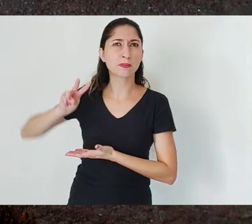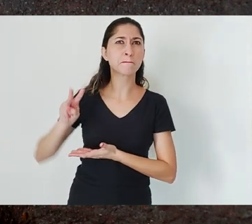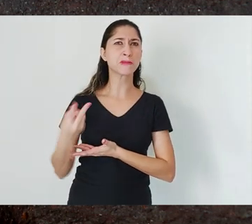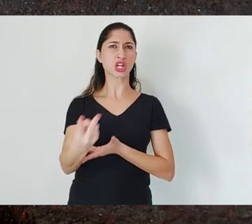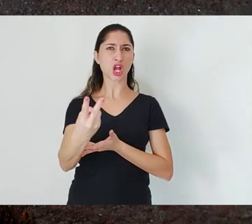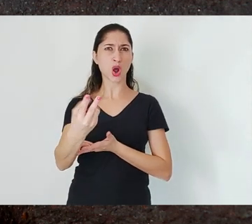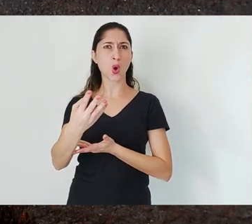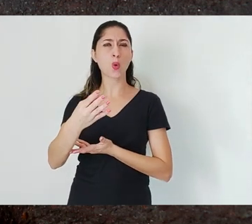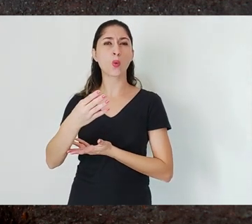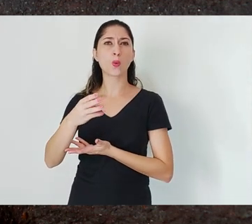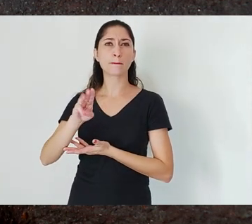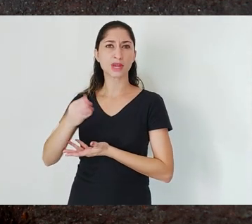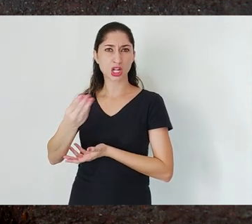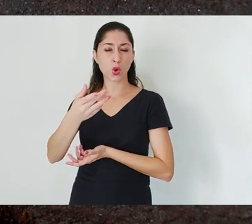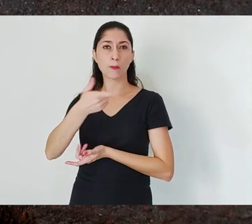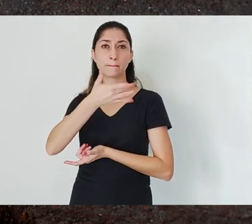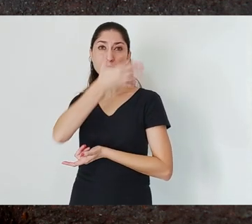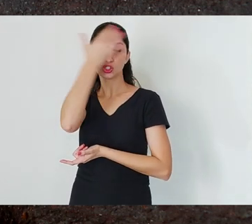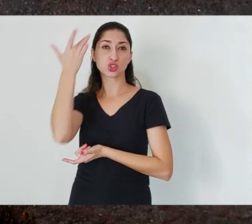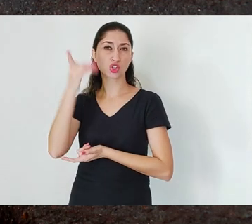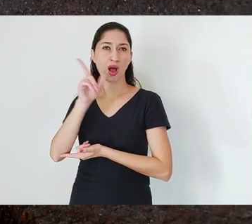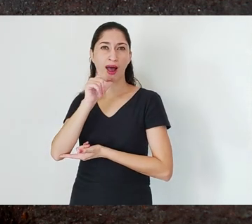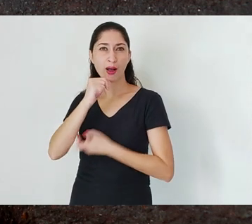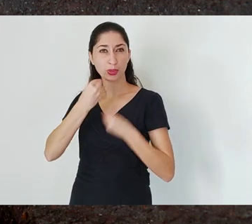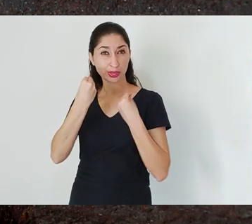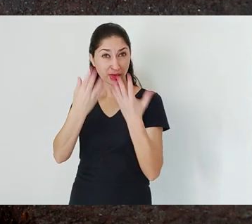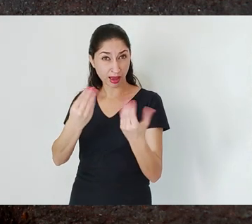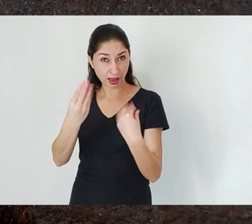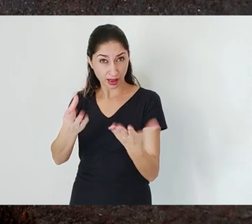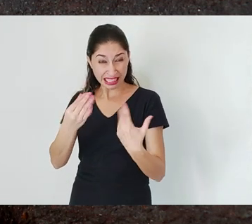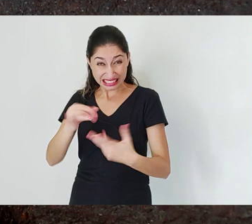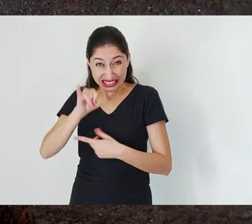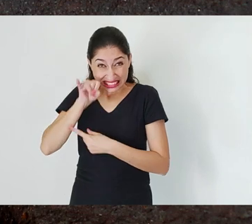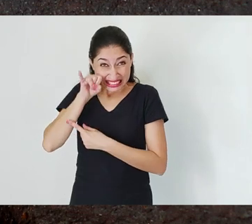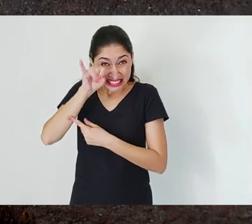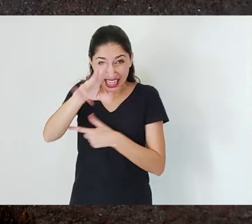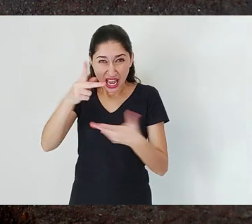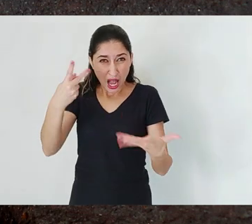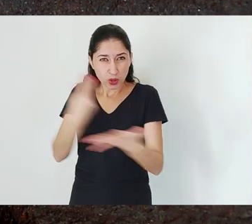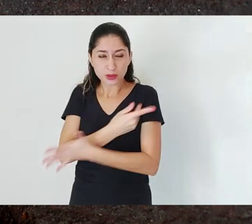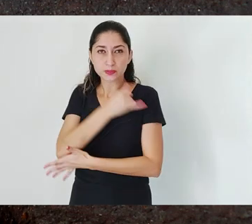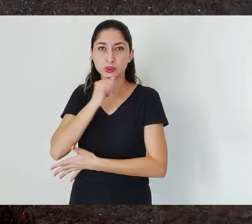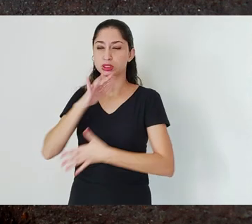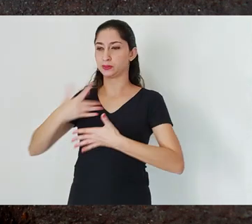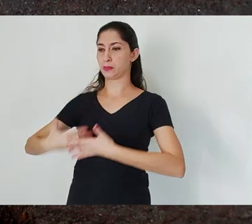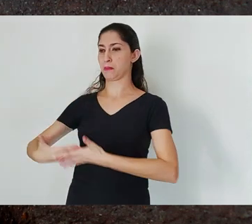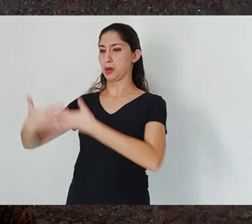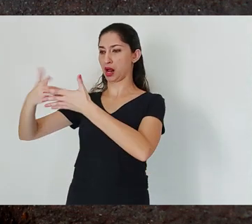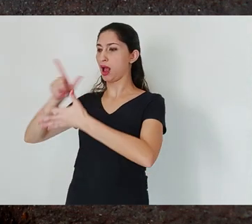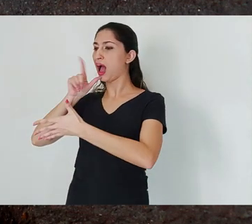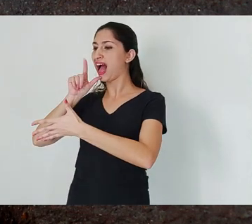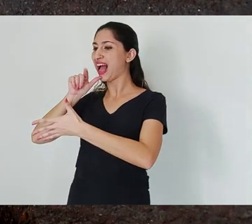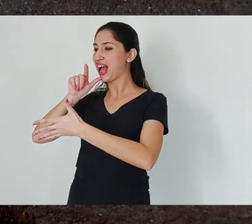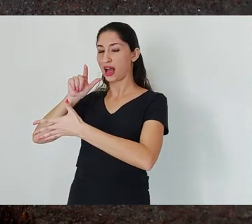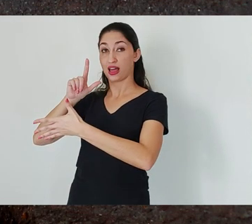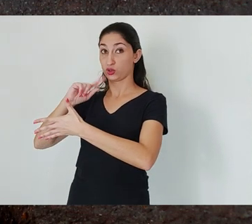this single pumping station. We understand that if a failure happens, for example, in a in a tailings basin above